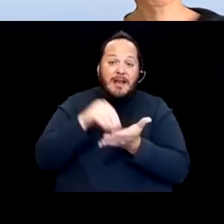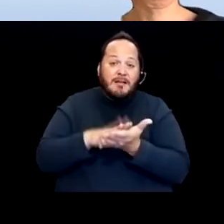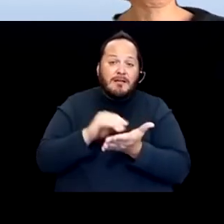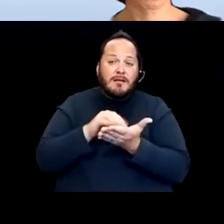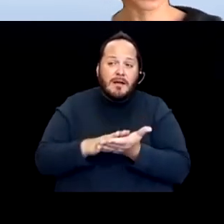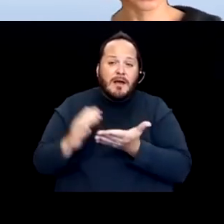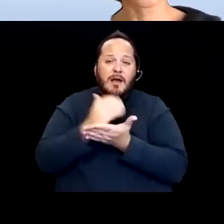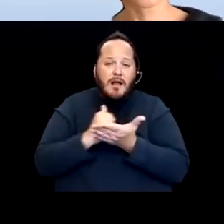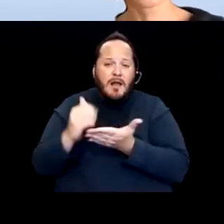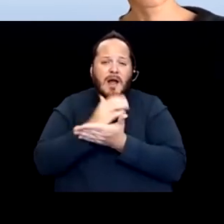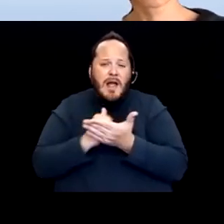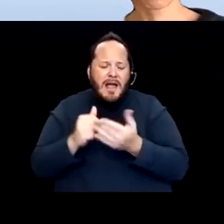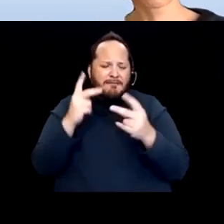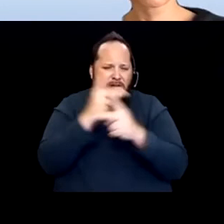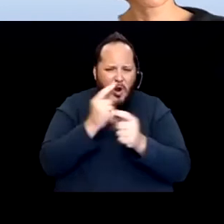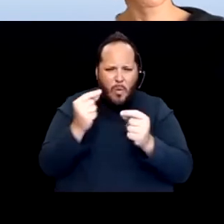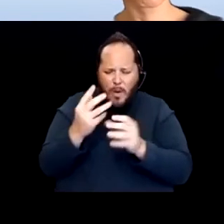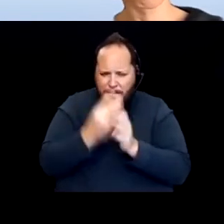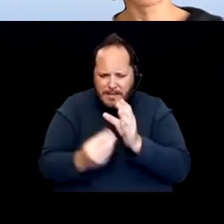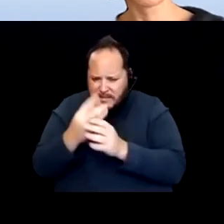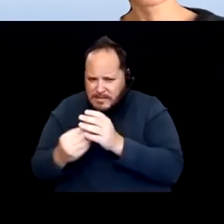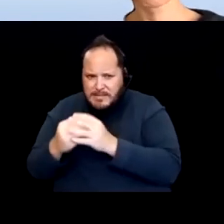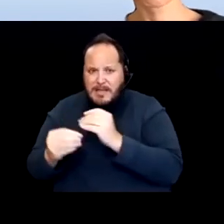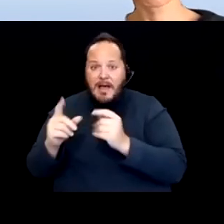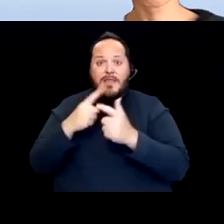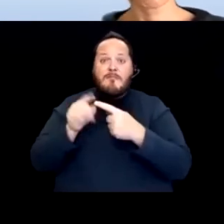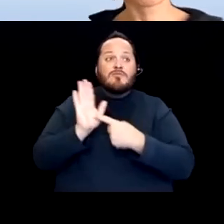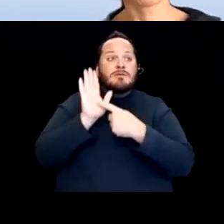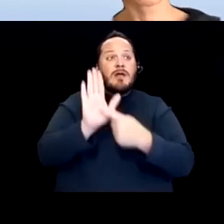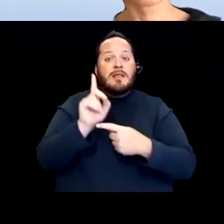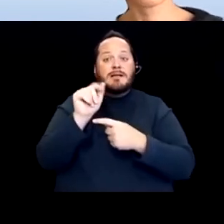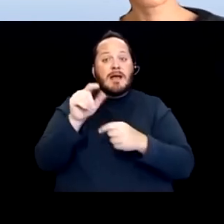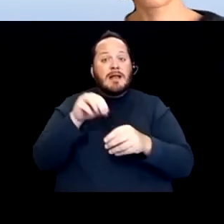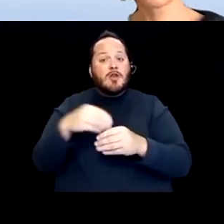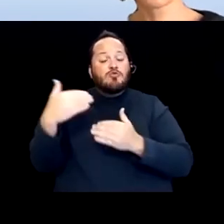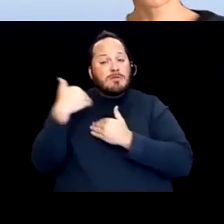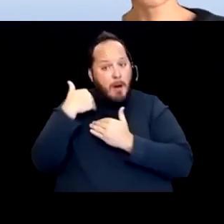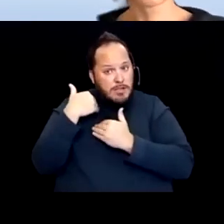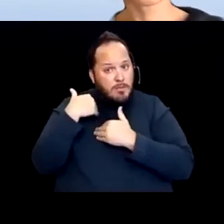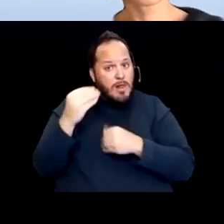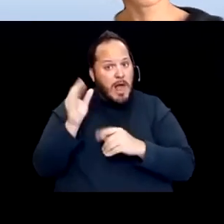in data and presenting the data in a responsible and compelling way and updating the list in a responsible